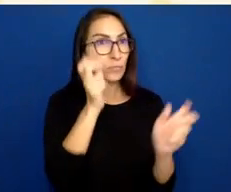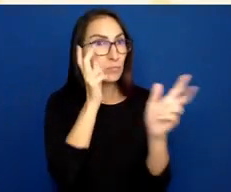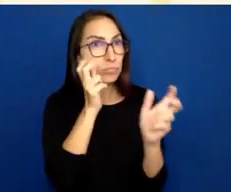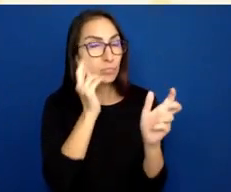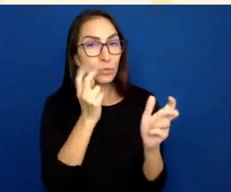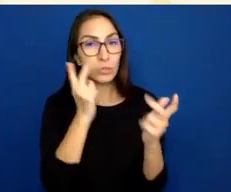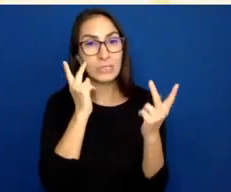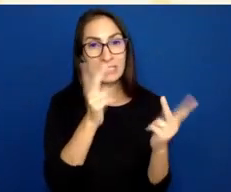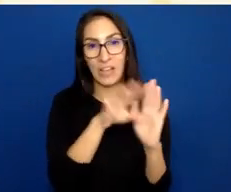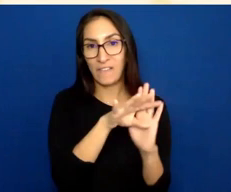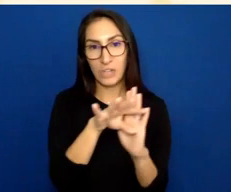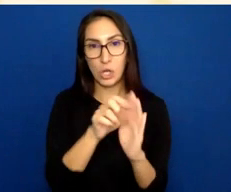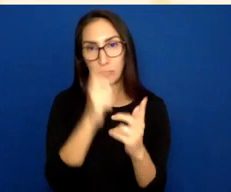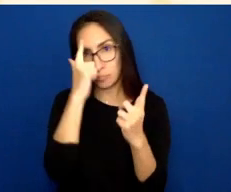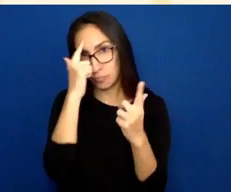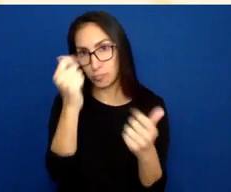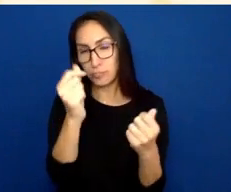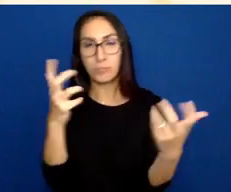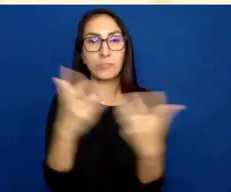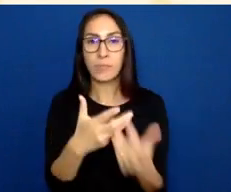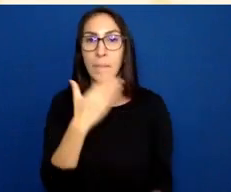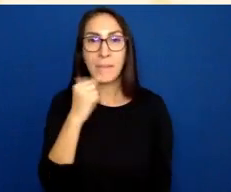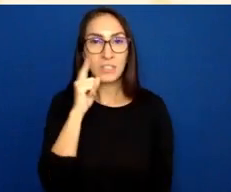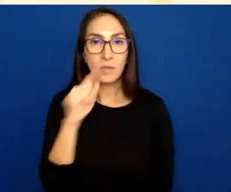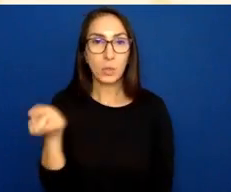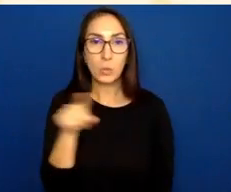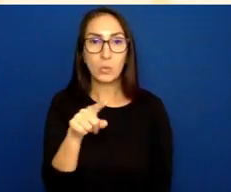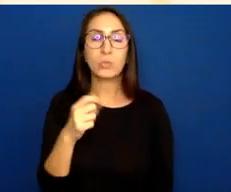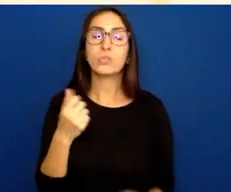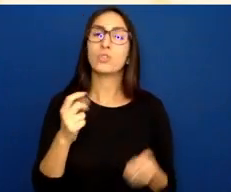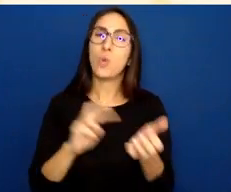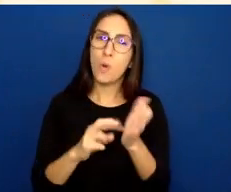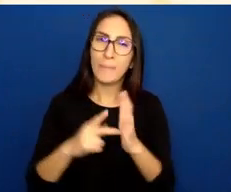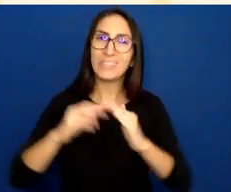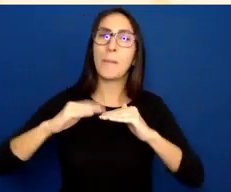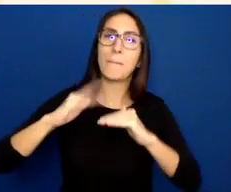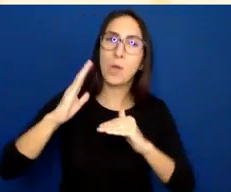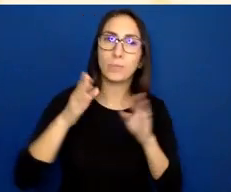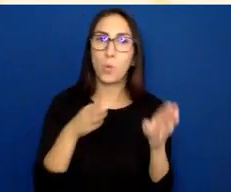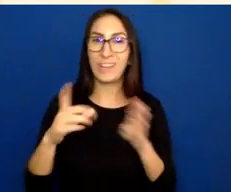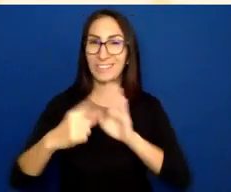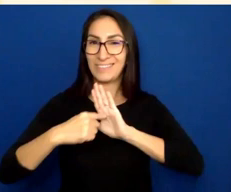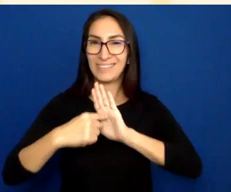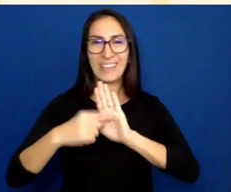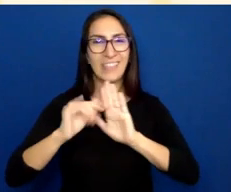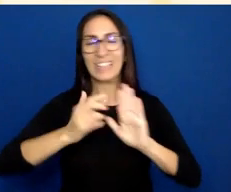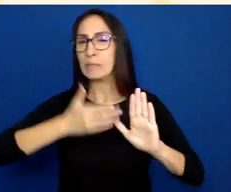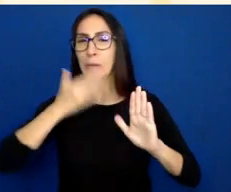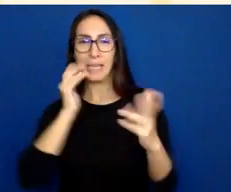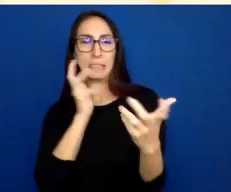Multiple means of representation is really about finding different ways to give your learners content, obviously making sure